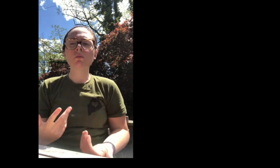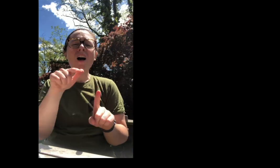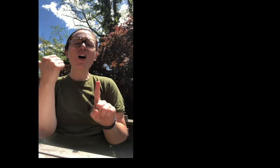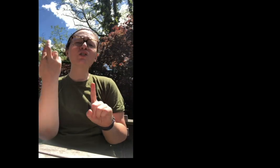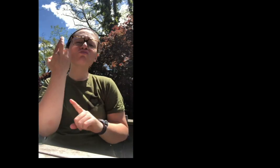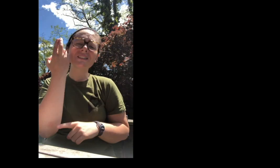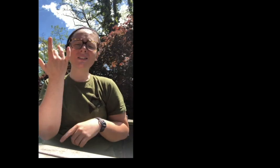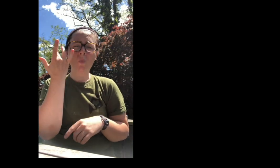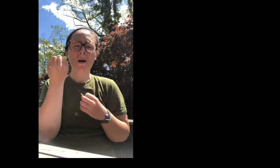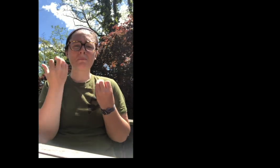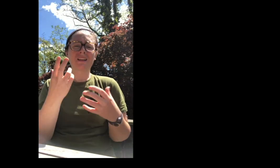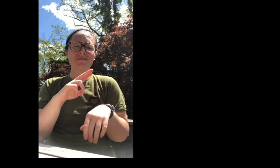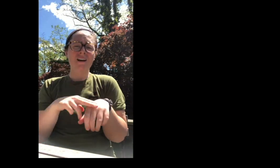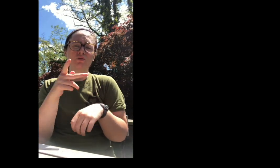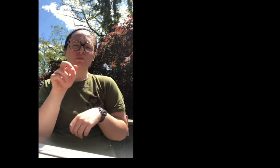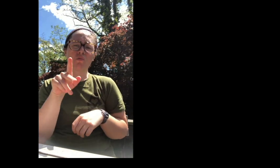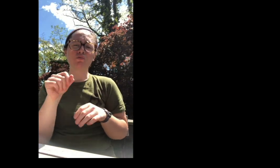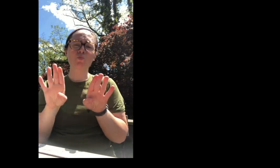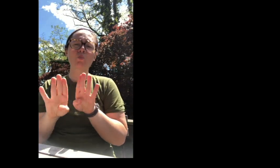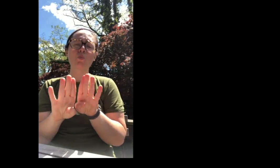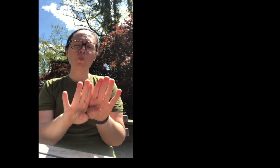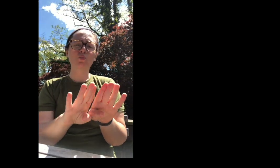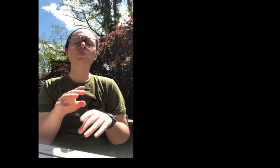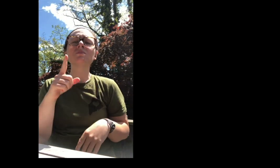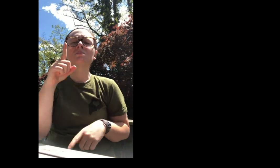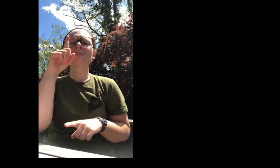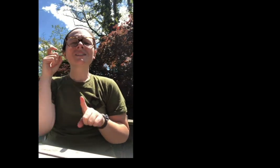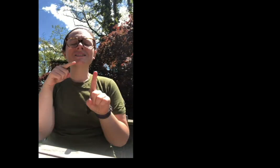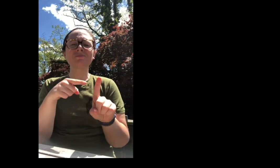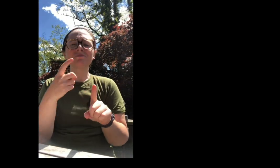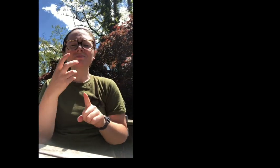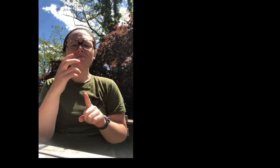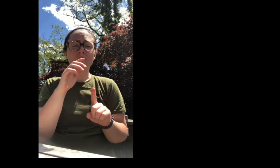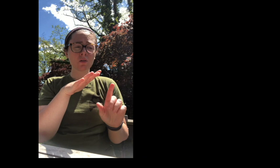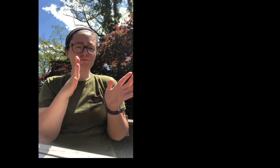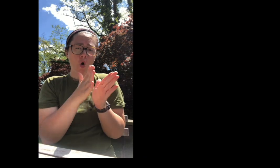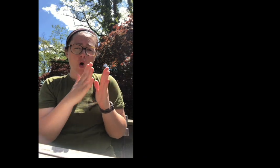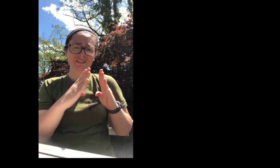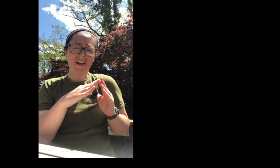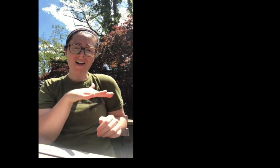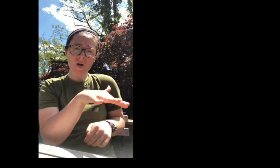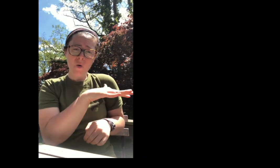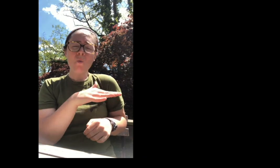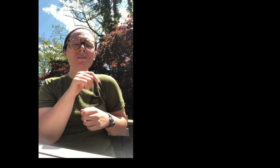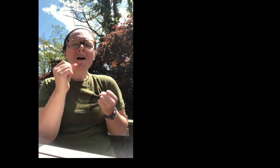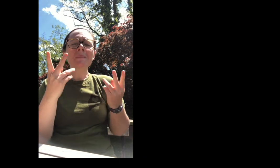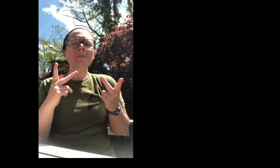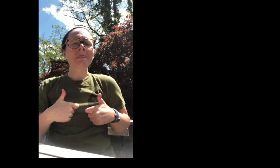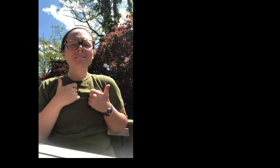Another reason why many parks or national parks are closing, is because they are typically located in or near small towns or rural areas,